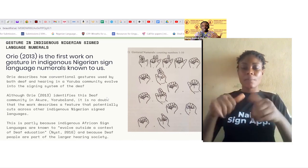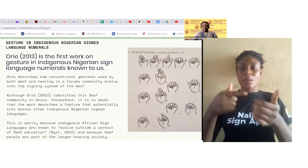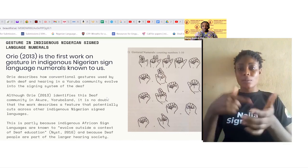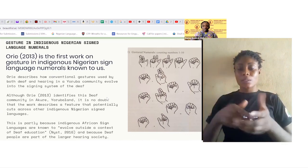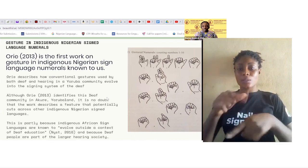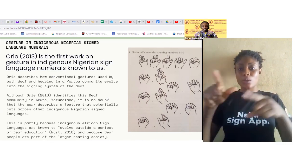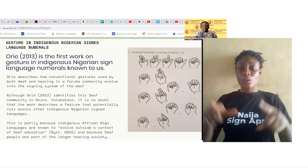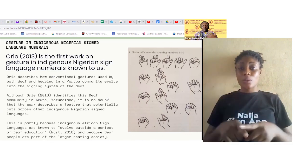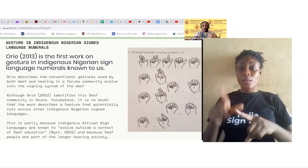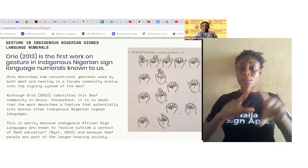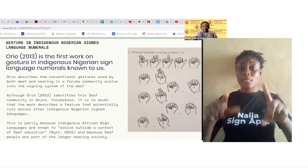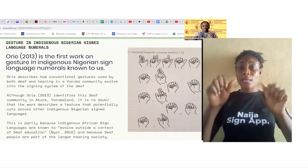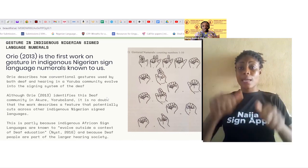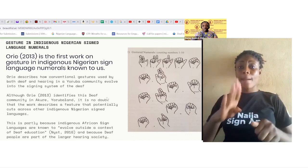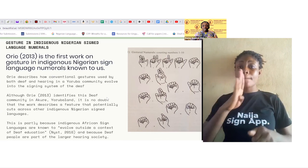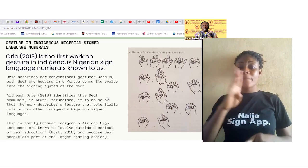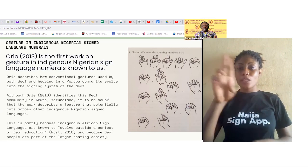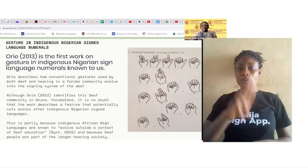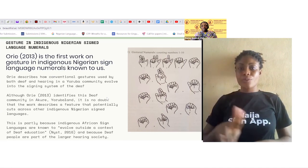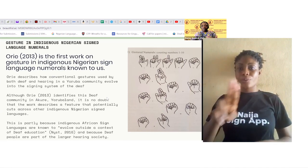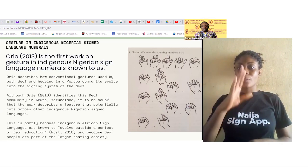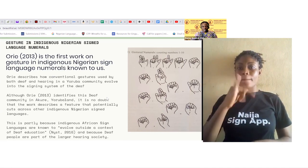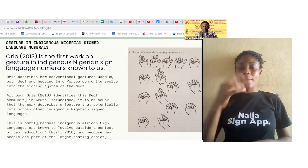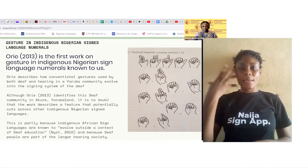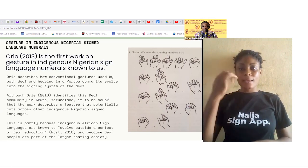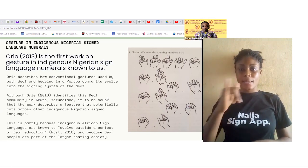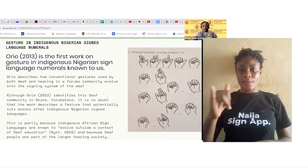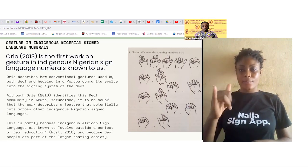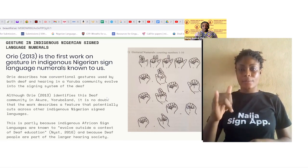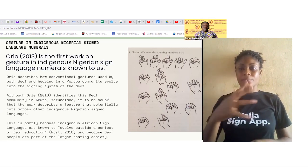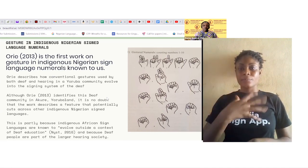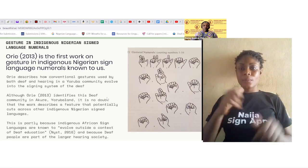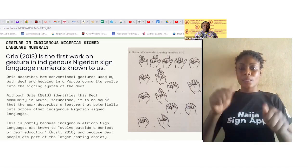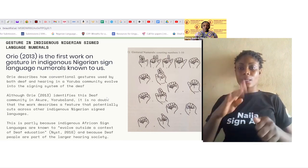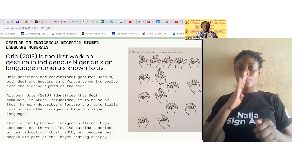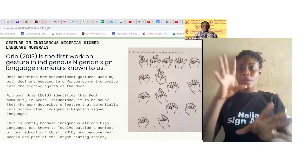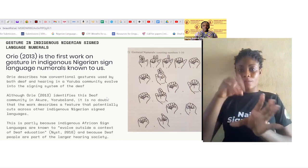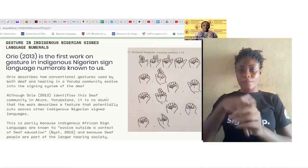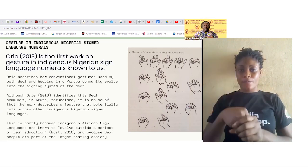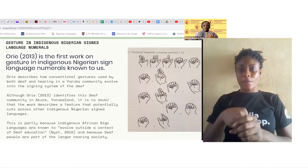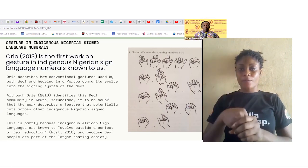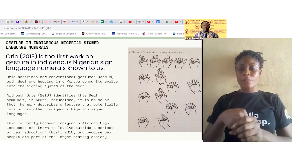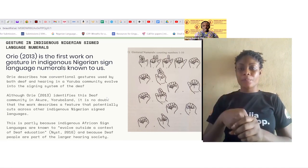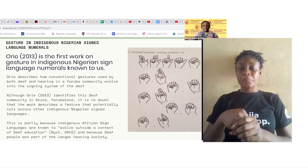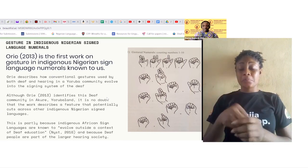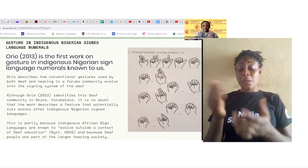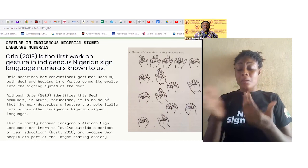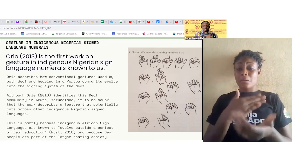Yoruba community evolve into the signing system of the deaf. Although Orie um identifies this